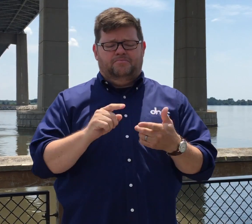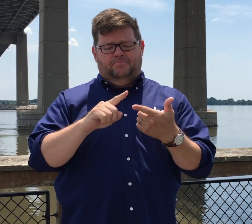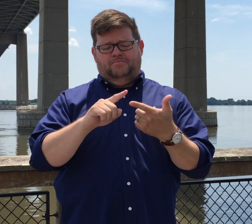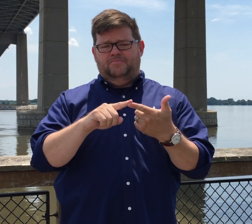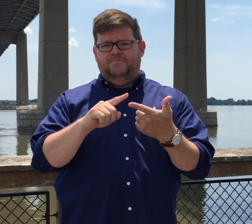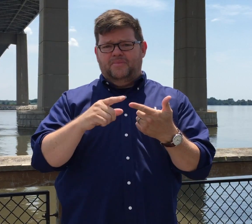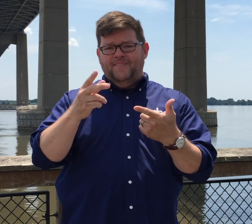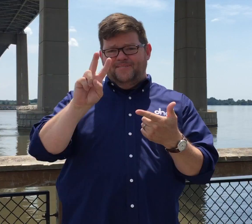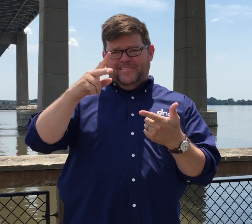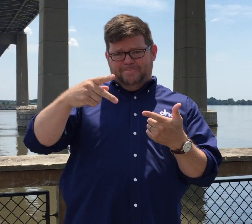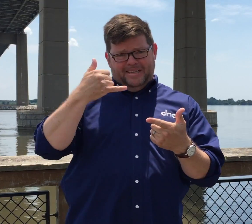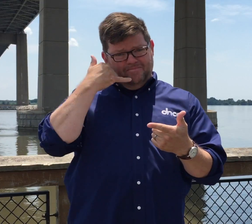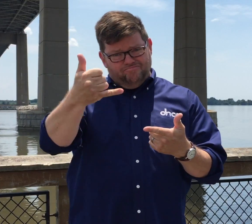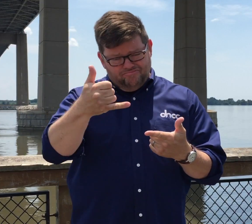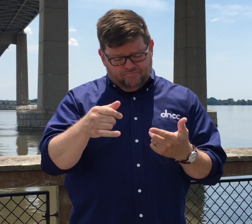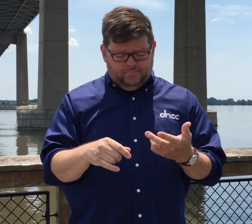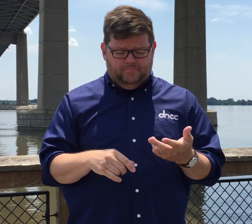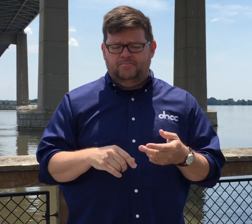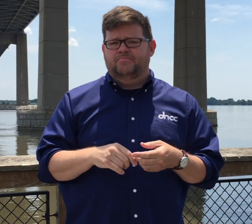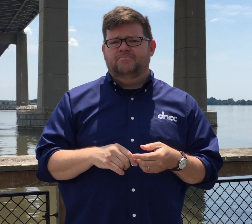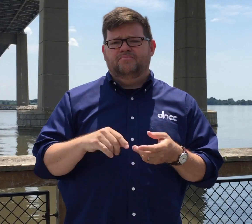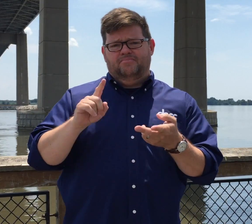2) Videophone Call 484-477-0817